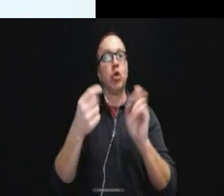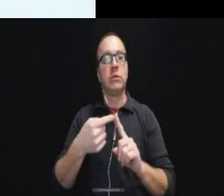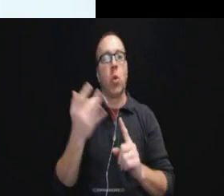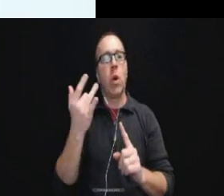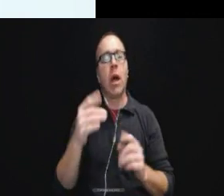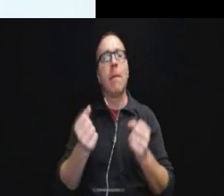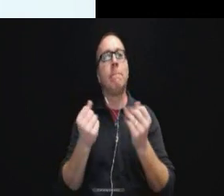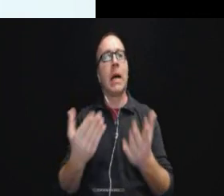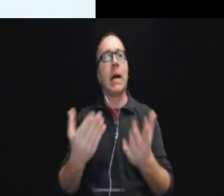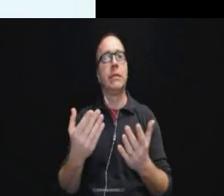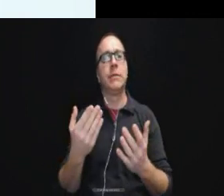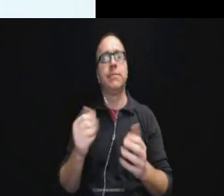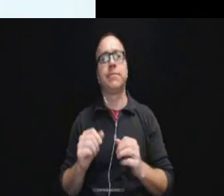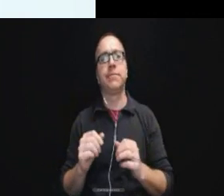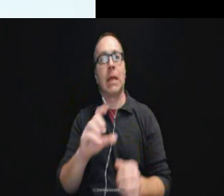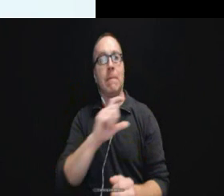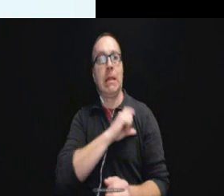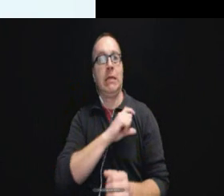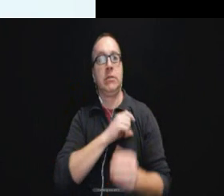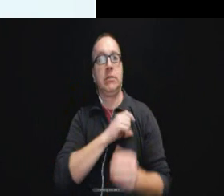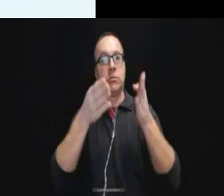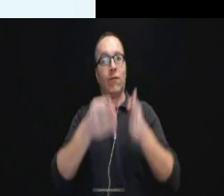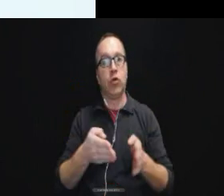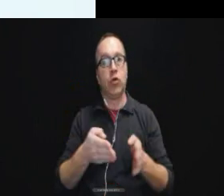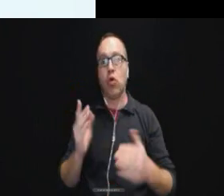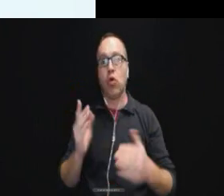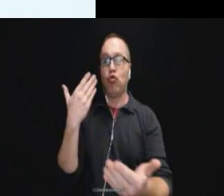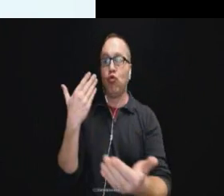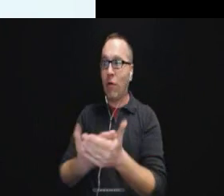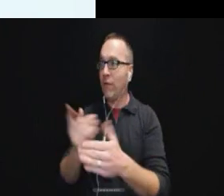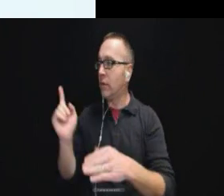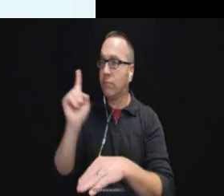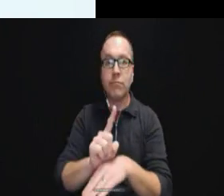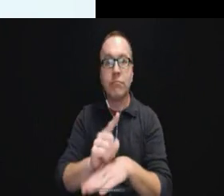police officers arrive on a scene that may be dangerous and there may be people who are